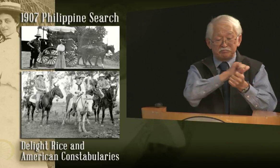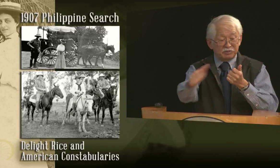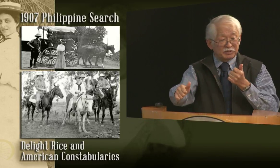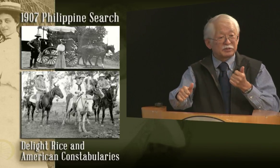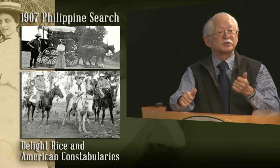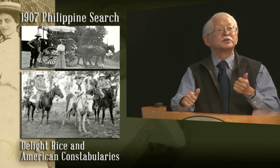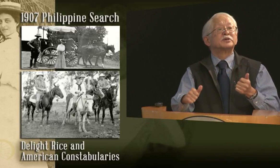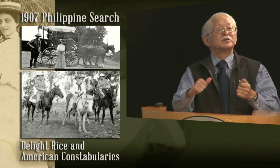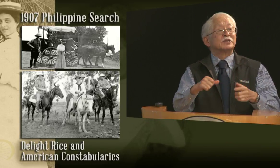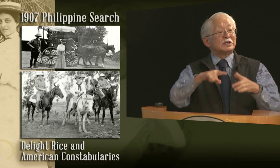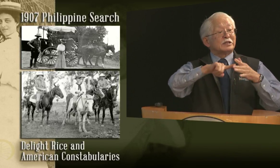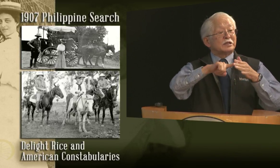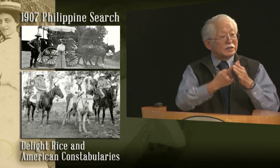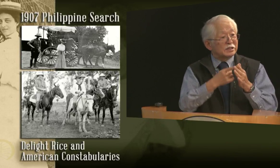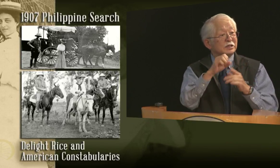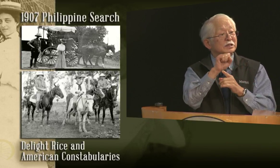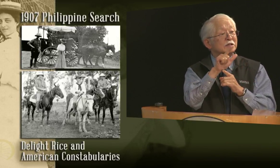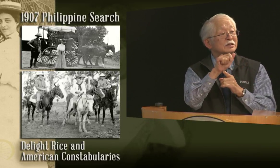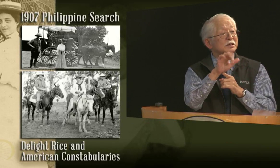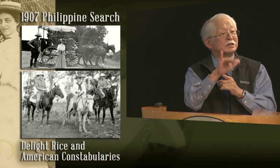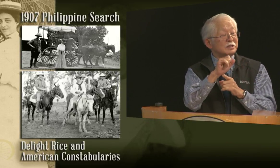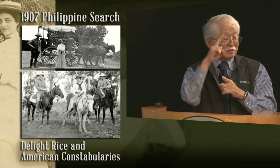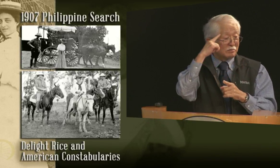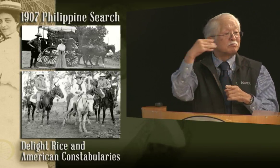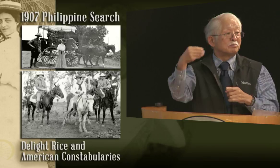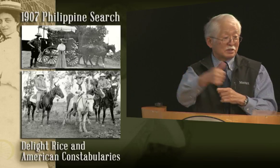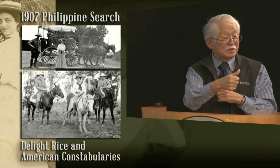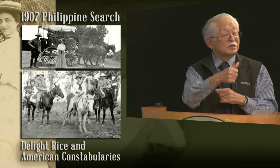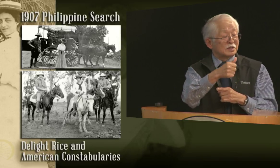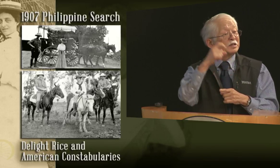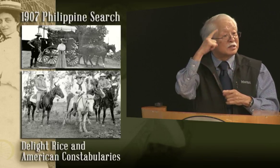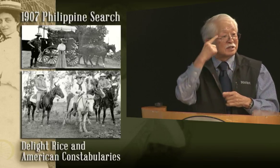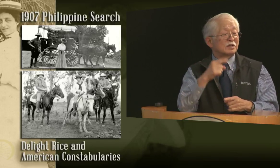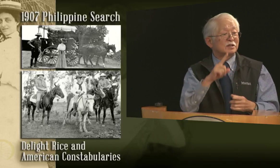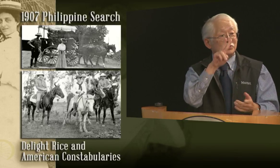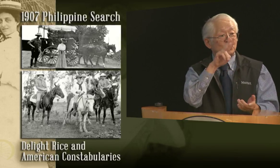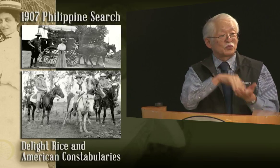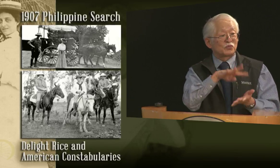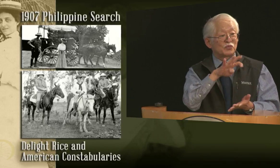took the test, passed the first time, and was there for a salary.